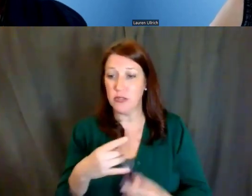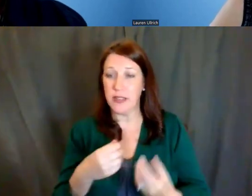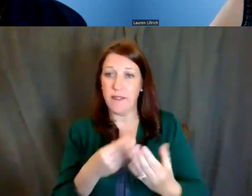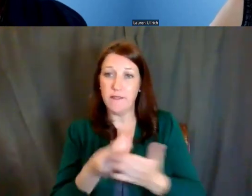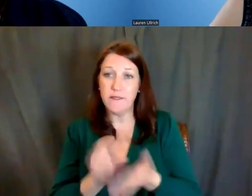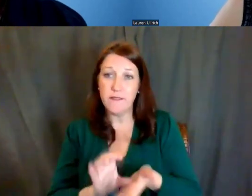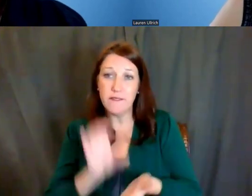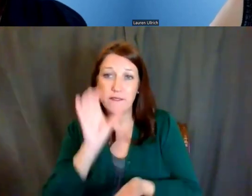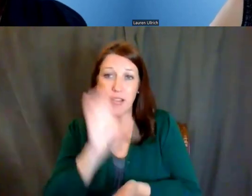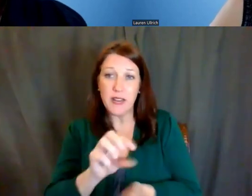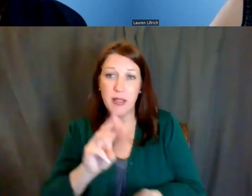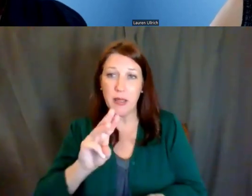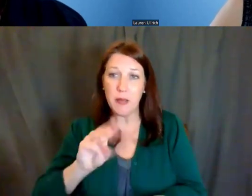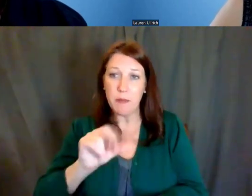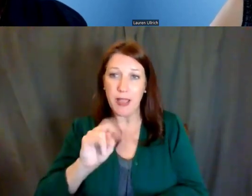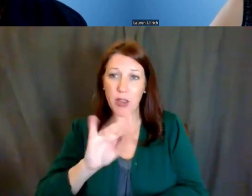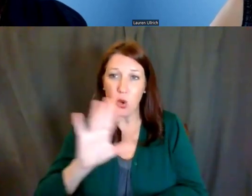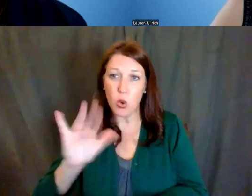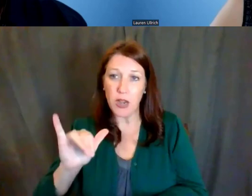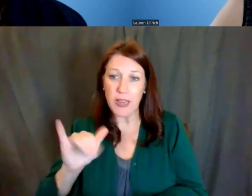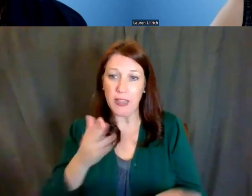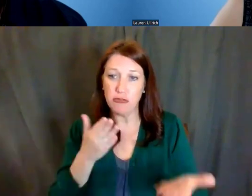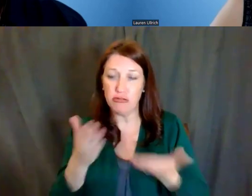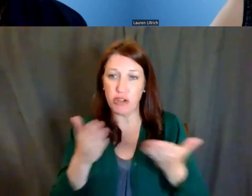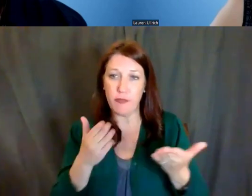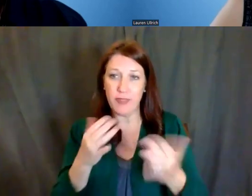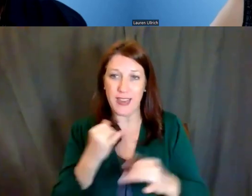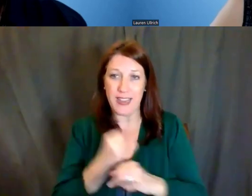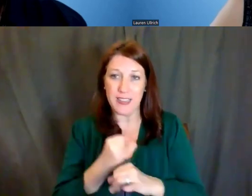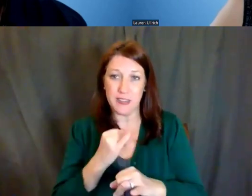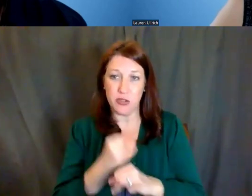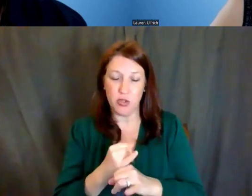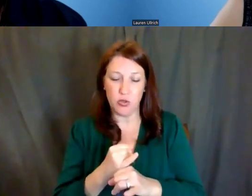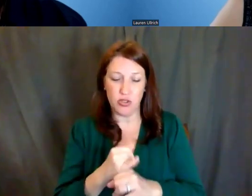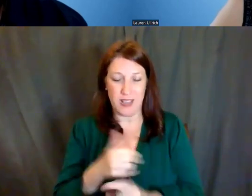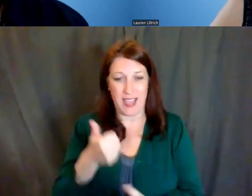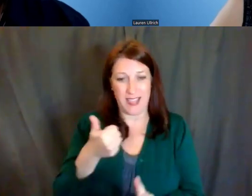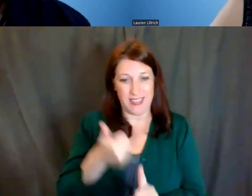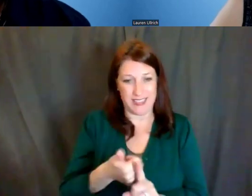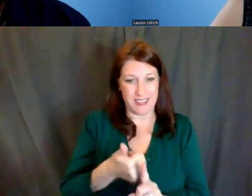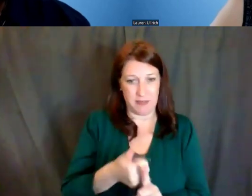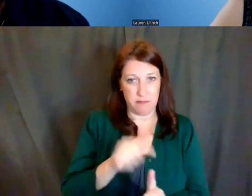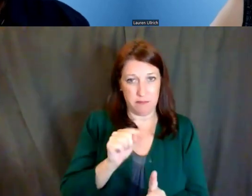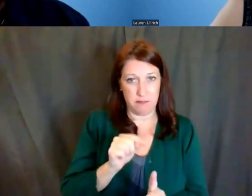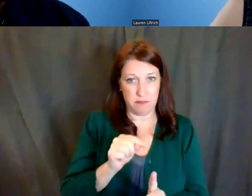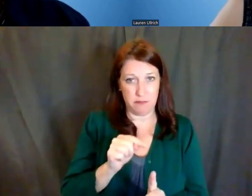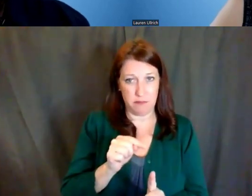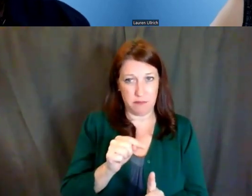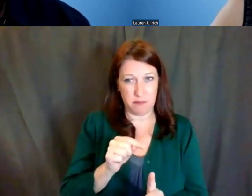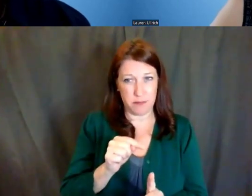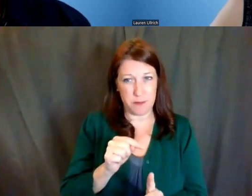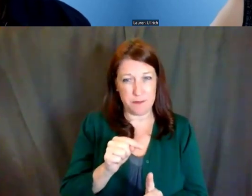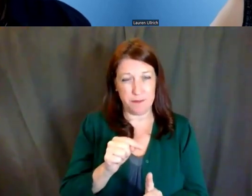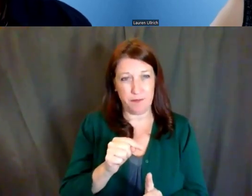serving institutions. That has been a recent phenomenon.